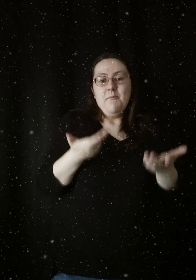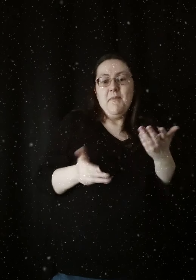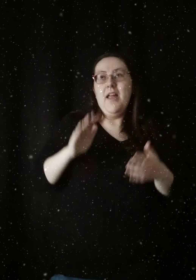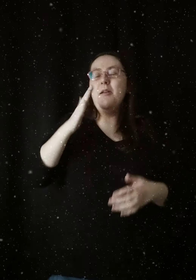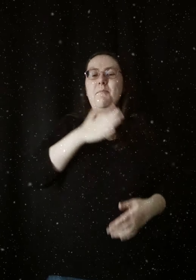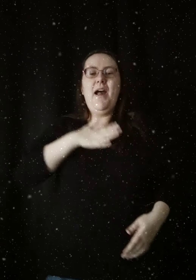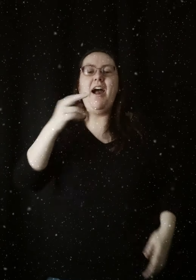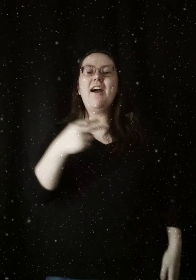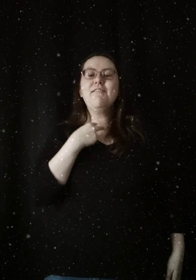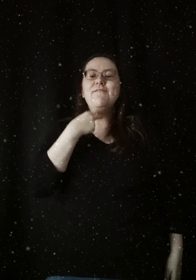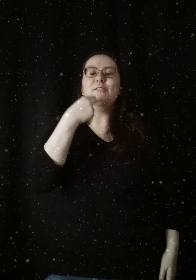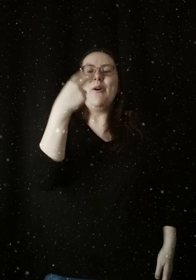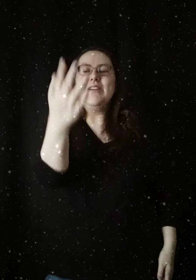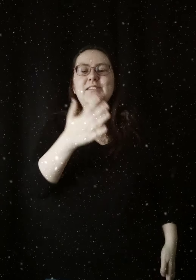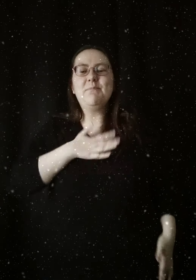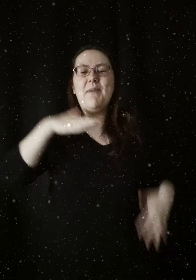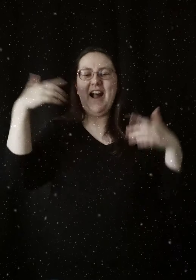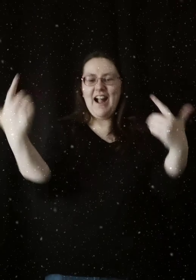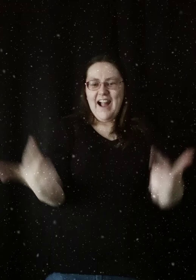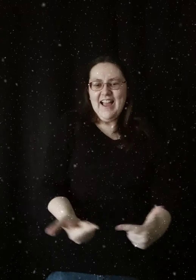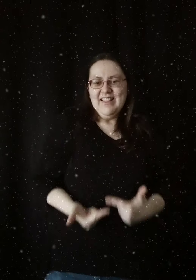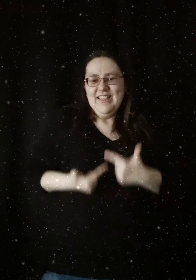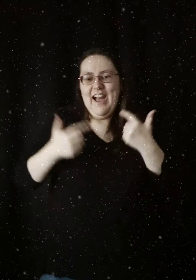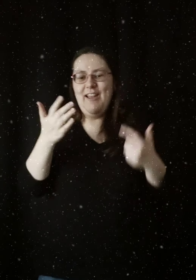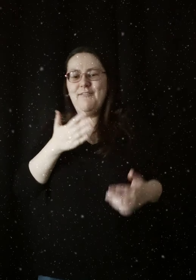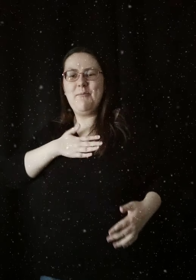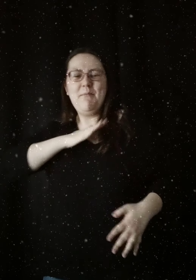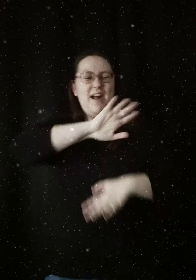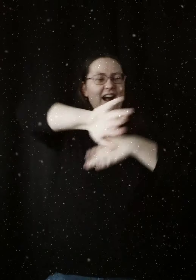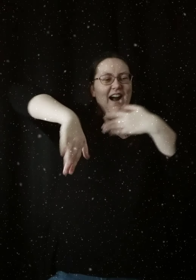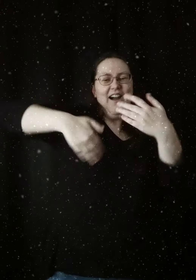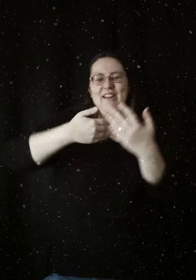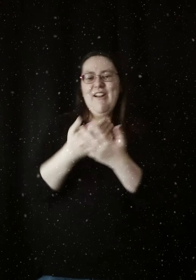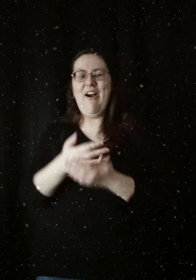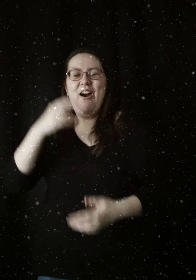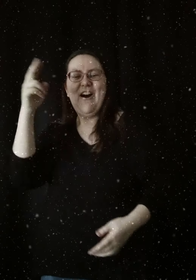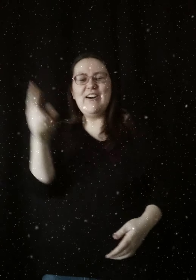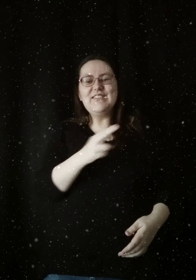May my voice my life my all